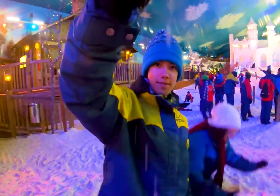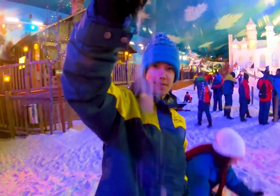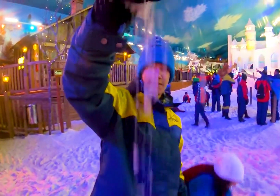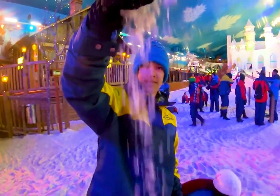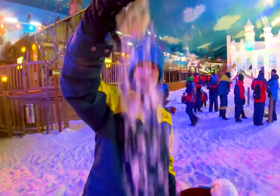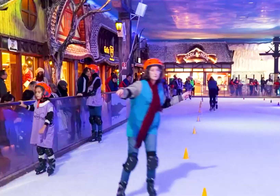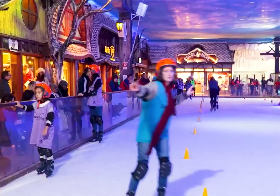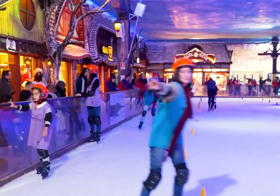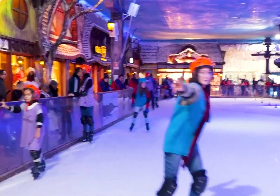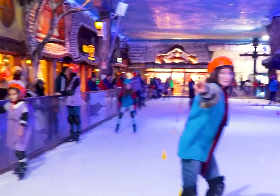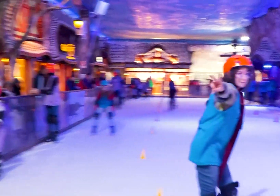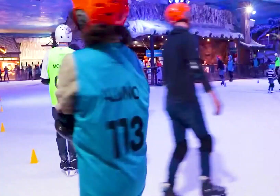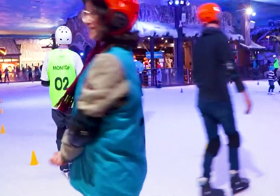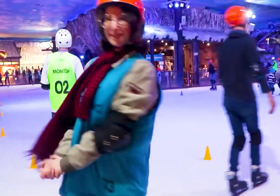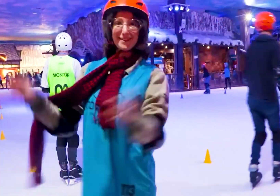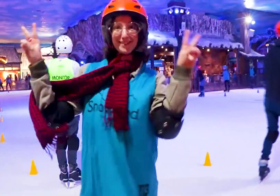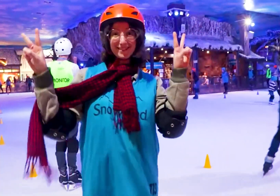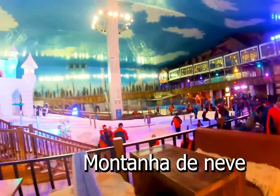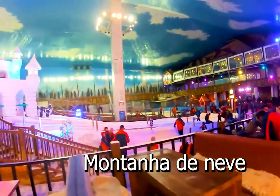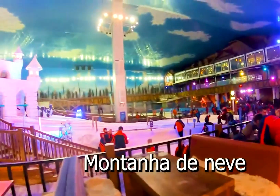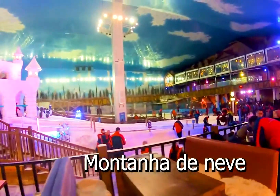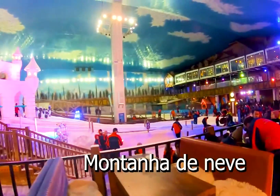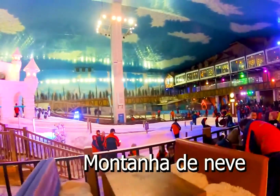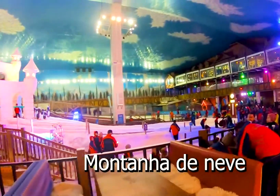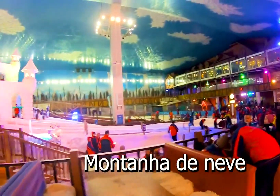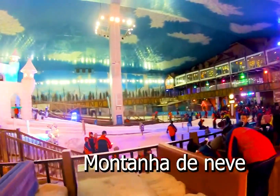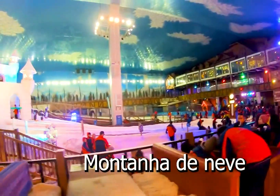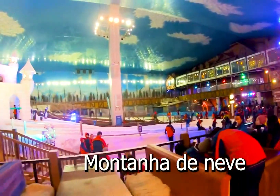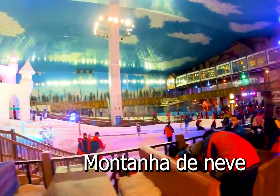know more about the names There are many here in the description for us to talk all about the park